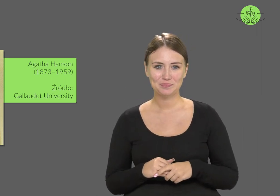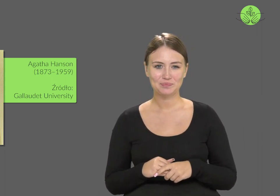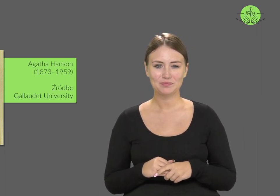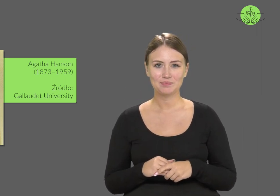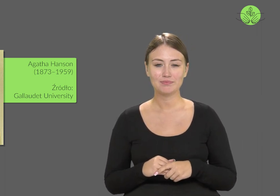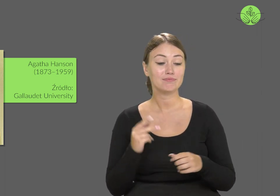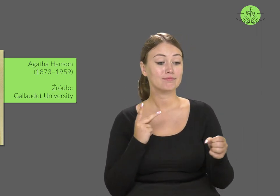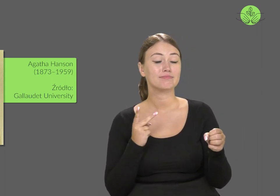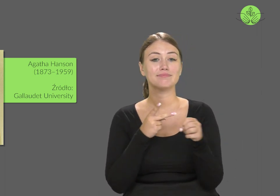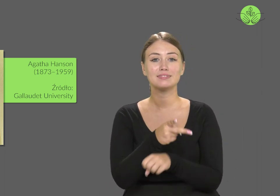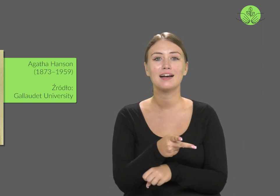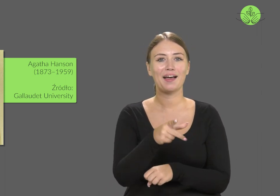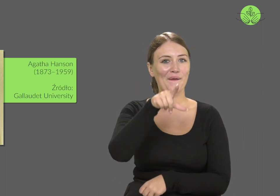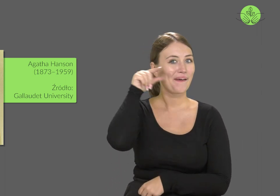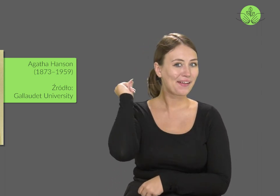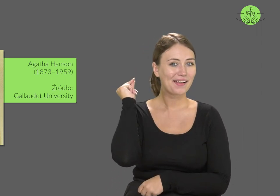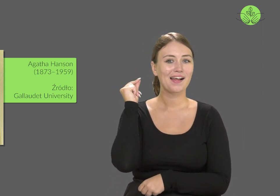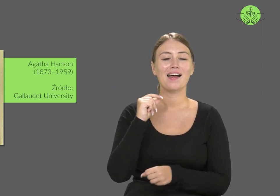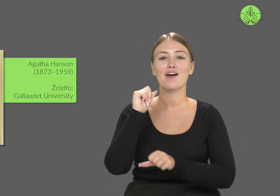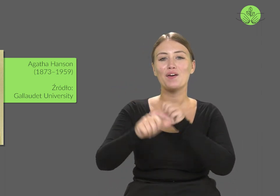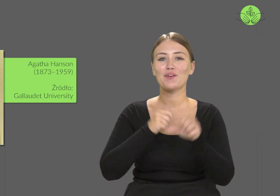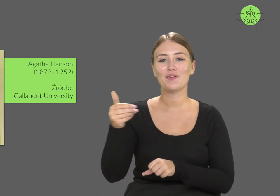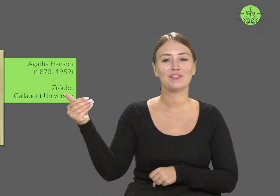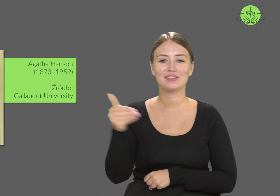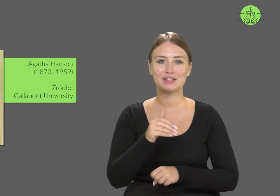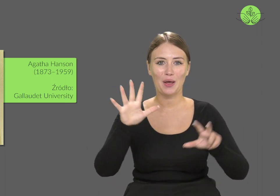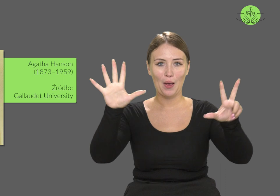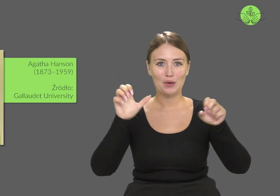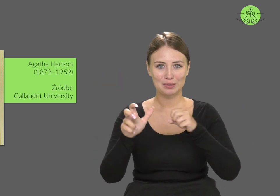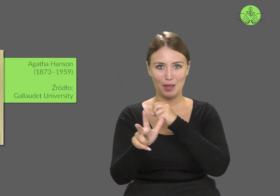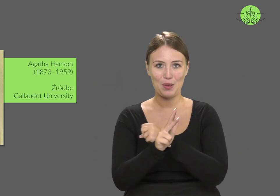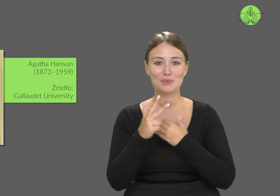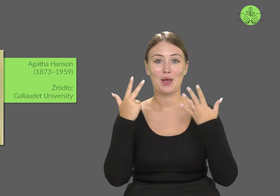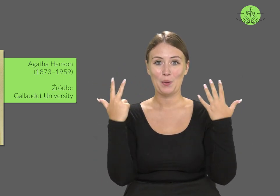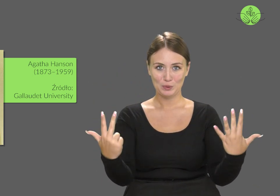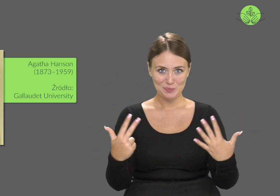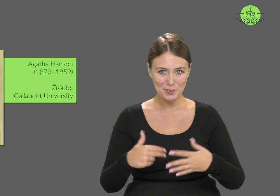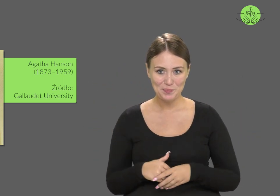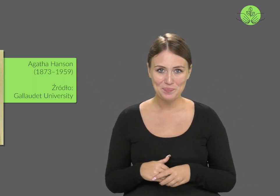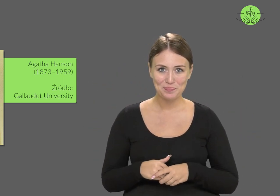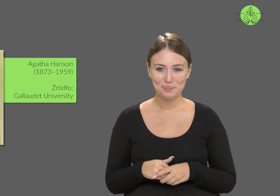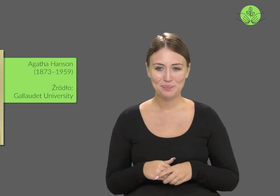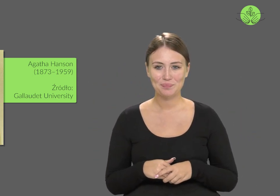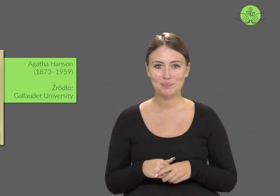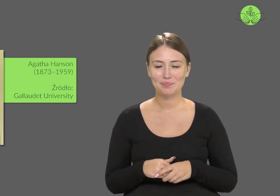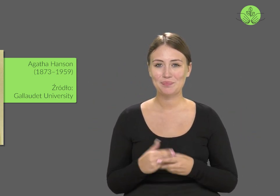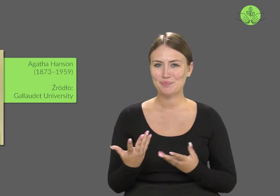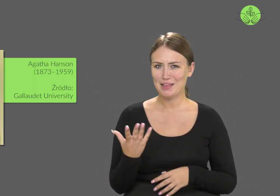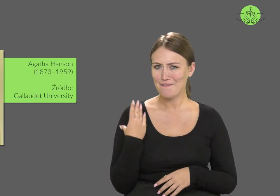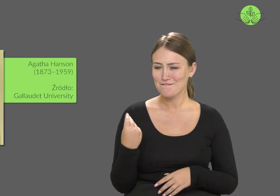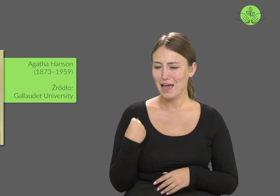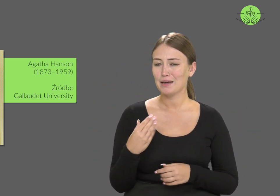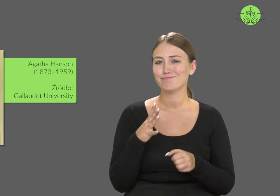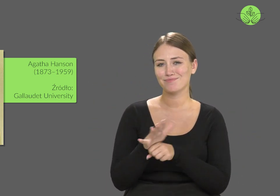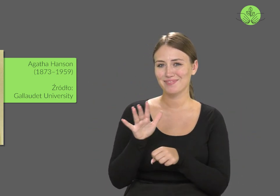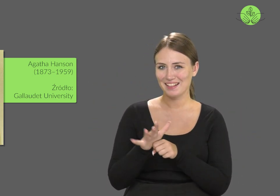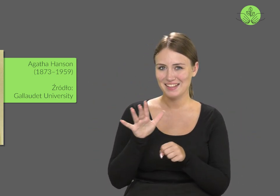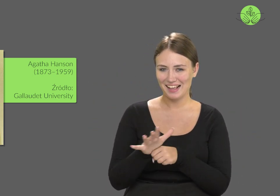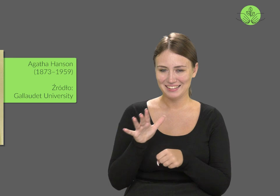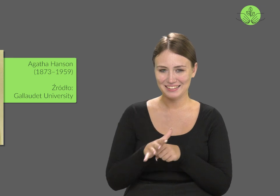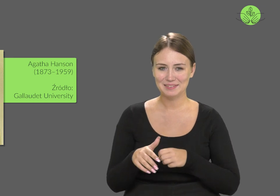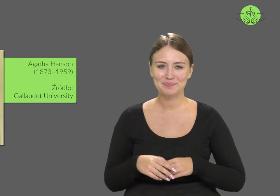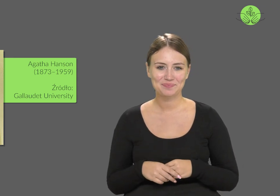after the then-president of the university, Edward Miner Gallaudet,